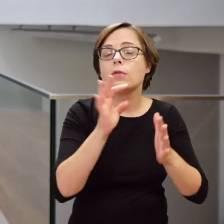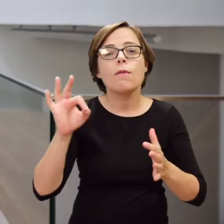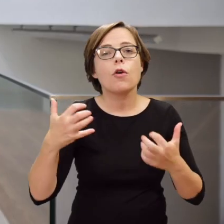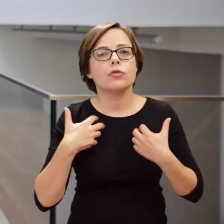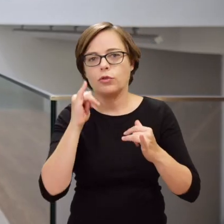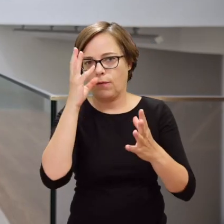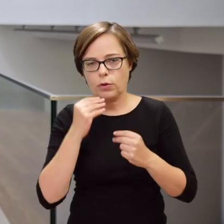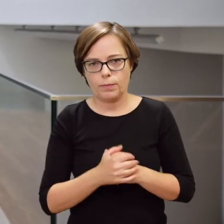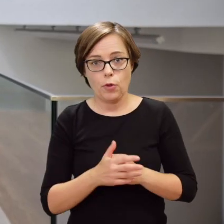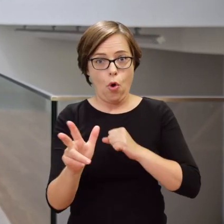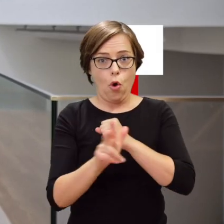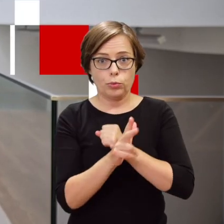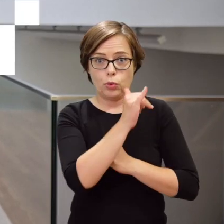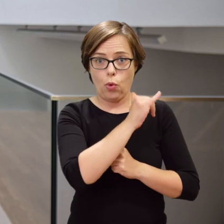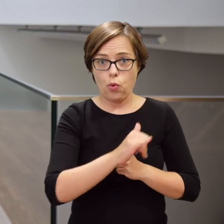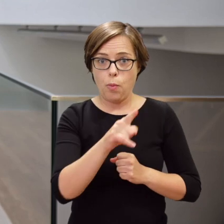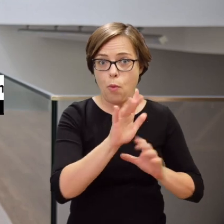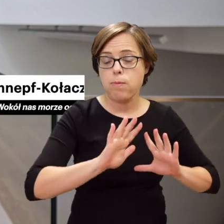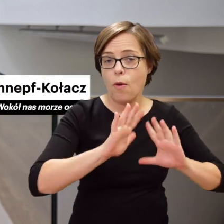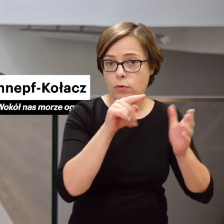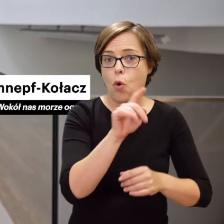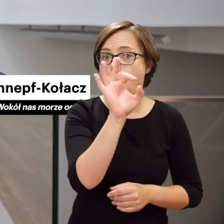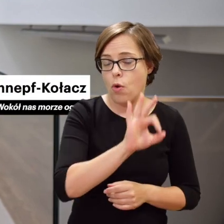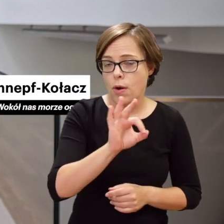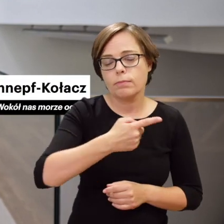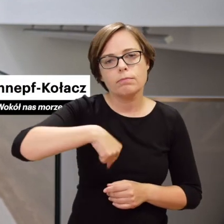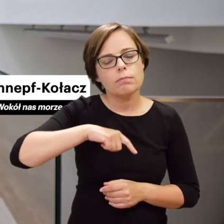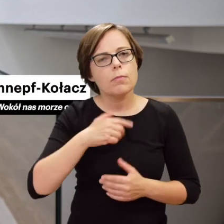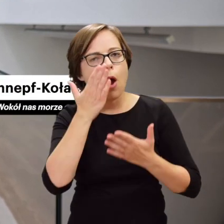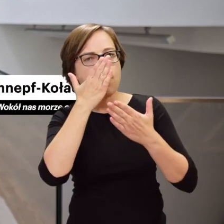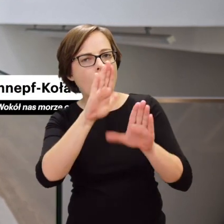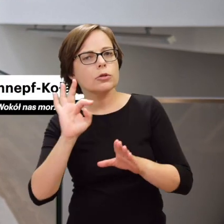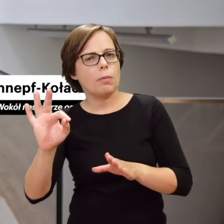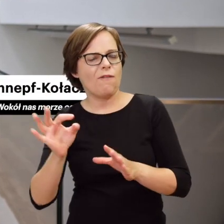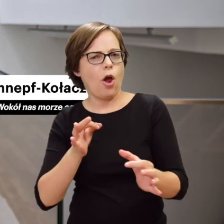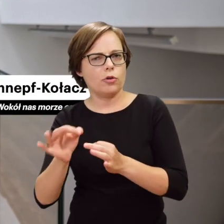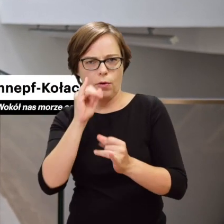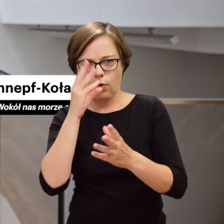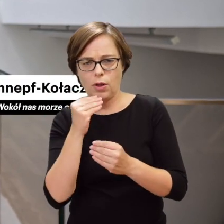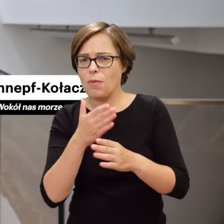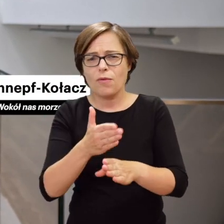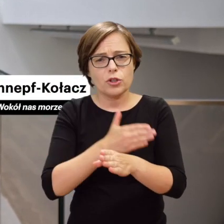On the 80th anniversary of the Uprising, we tell their story,